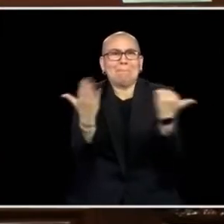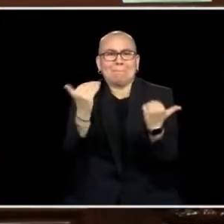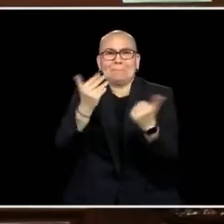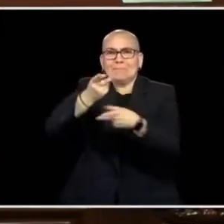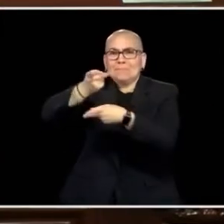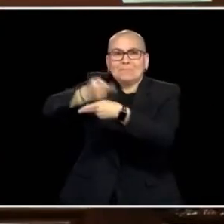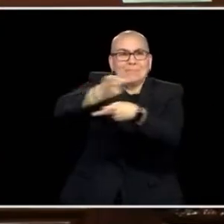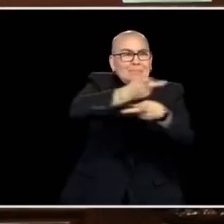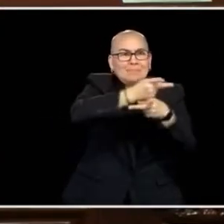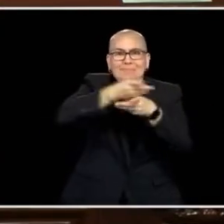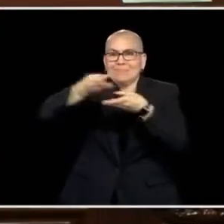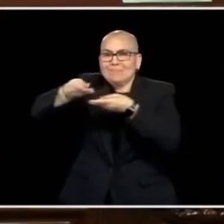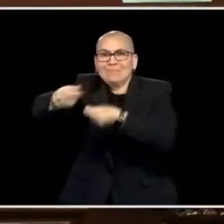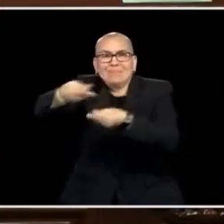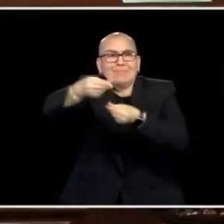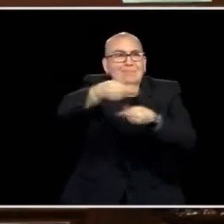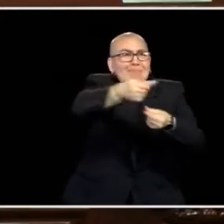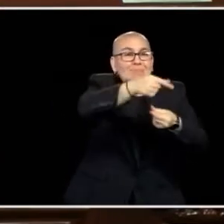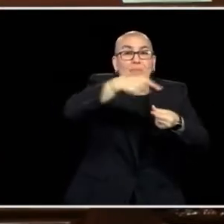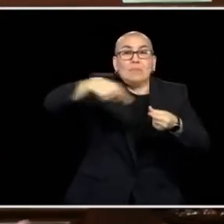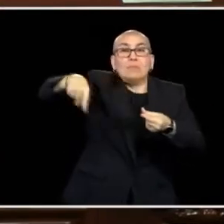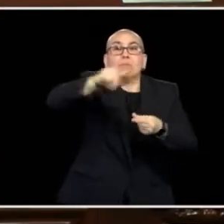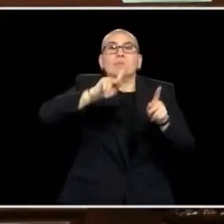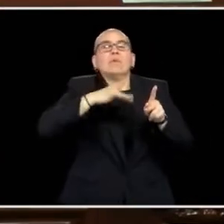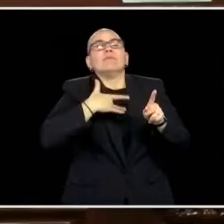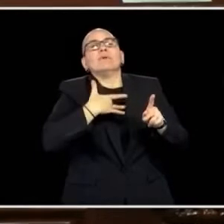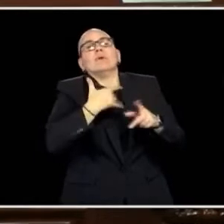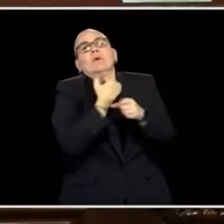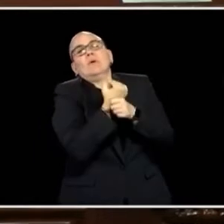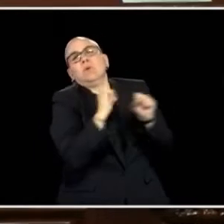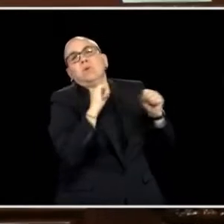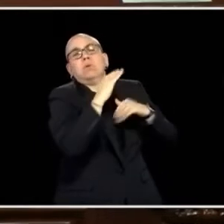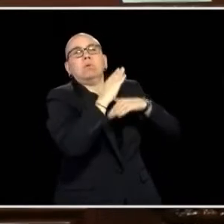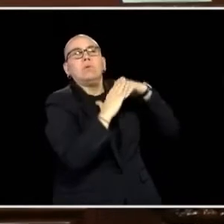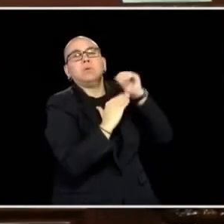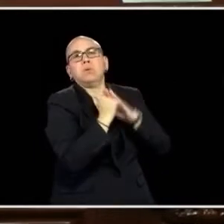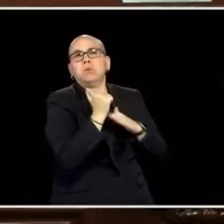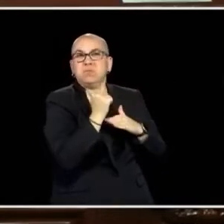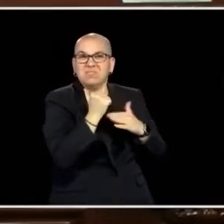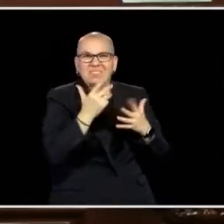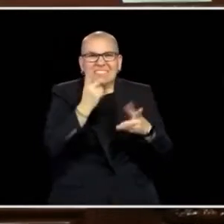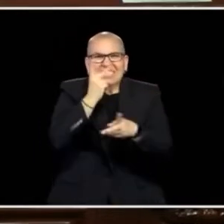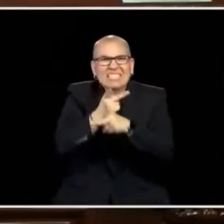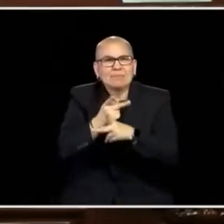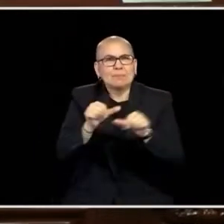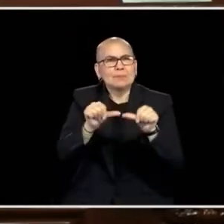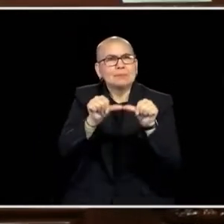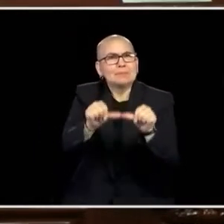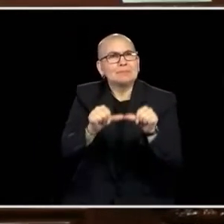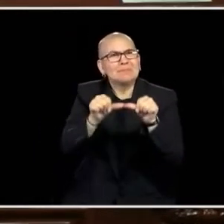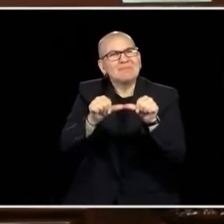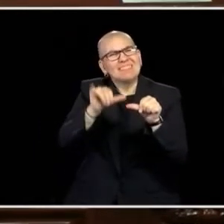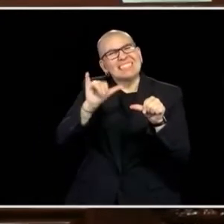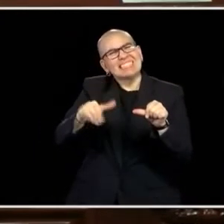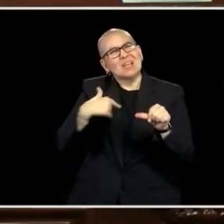CARE OF THEIR WORKERS, THEY KEPT THE PUBLIC SAFE AND THEY'RE DOING EVERYTHING THEY CAN TO REBUILD. THEY'RE SIMPLY ASKING US,